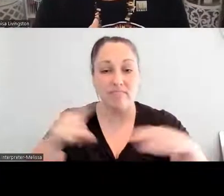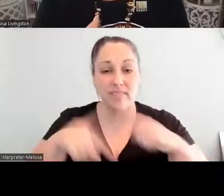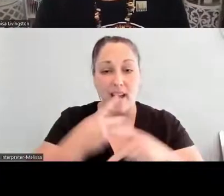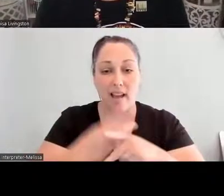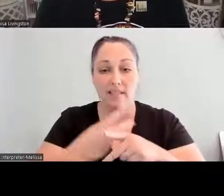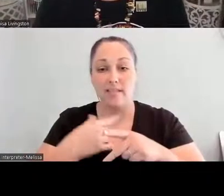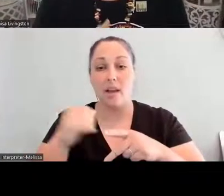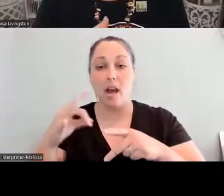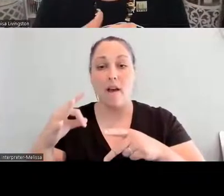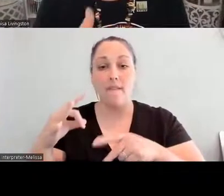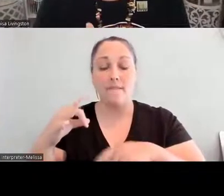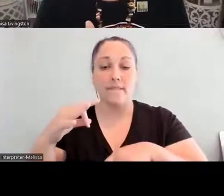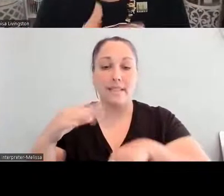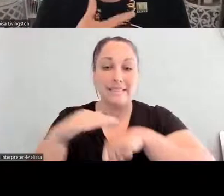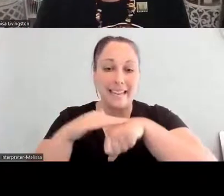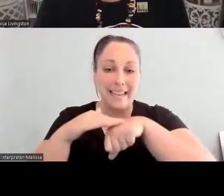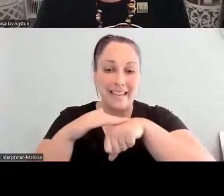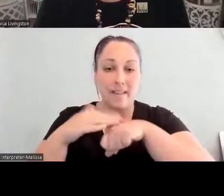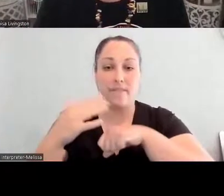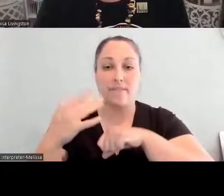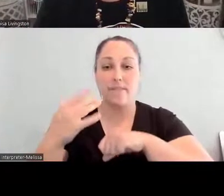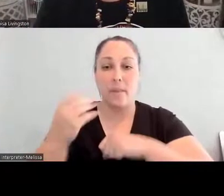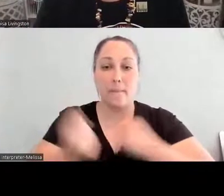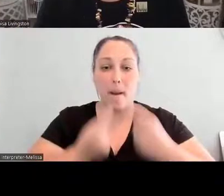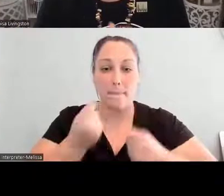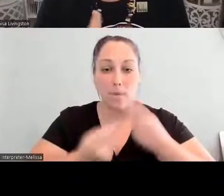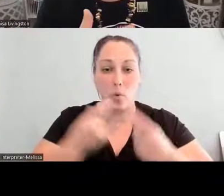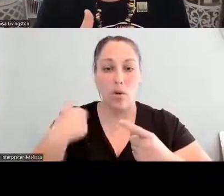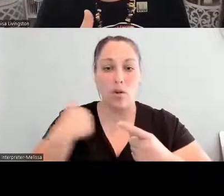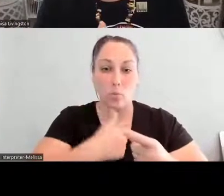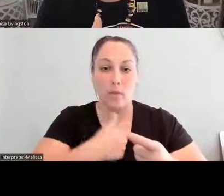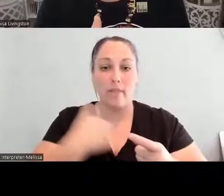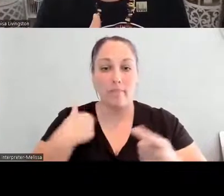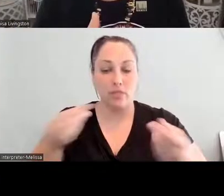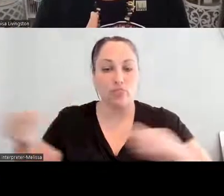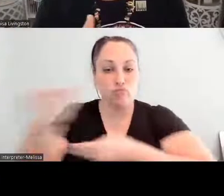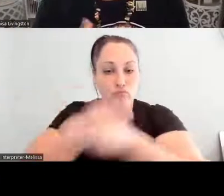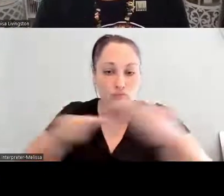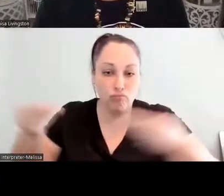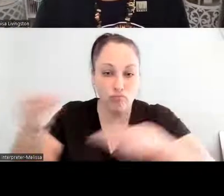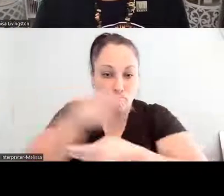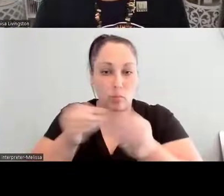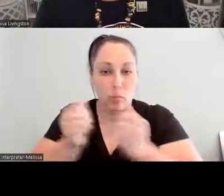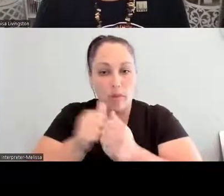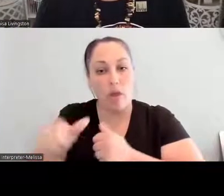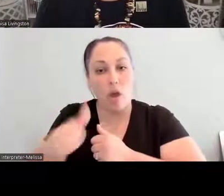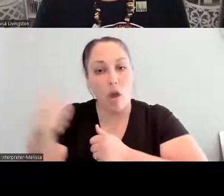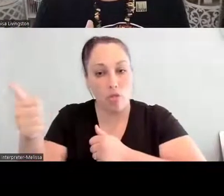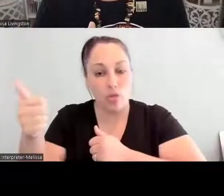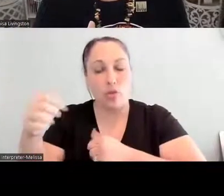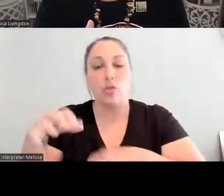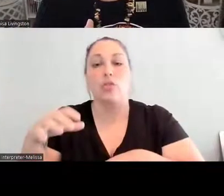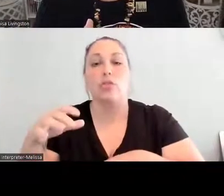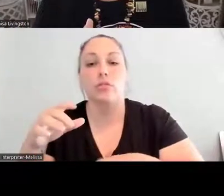different corn have ‑‑ we have been trading with other tribes and also distributing these seeds across our communities